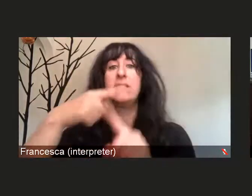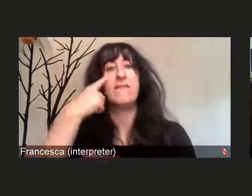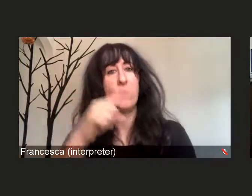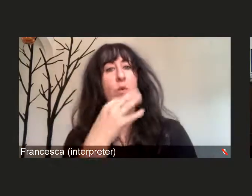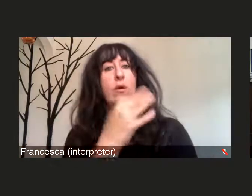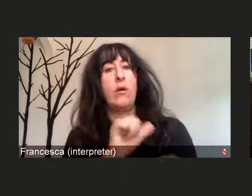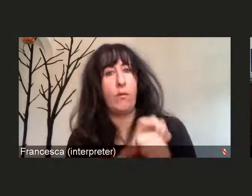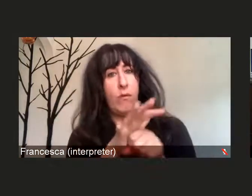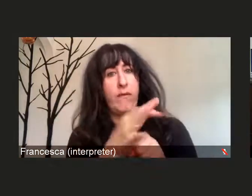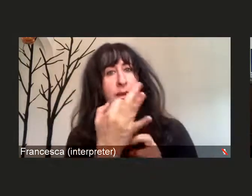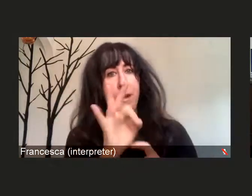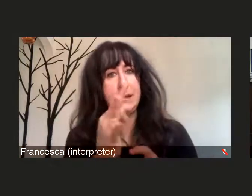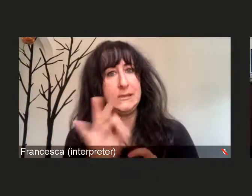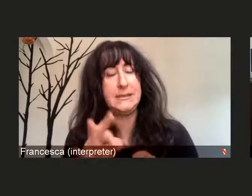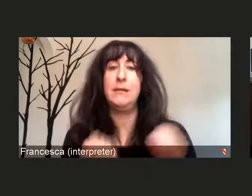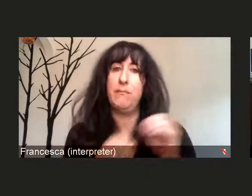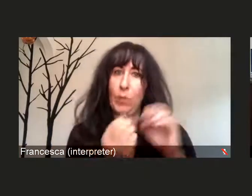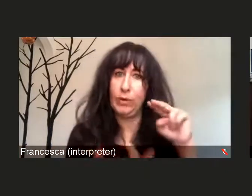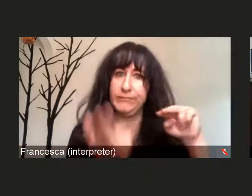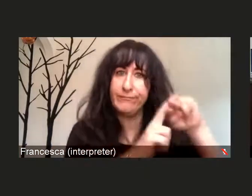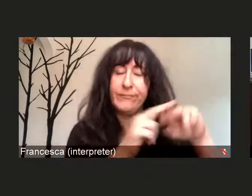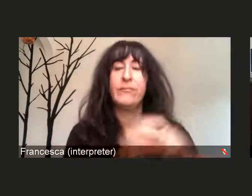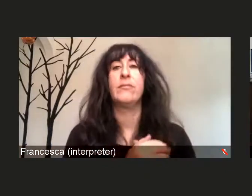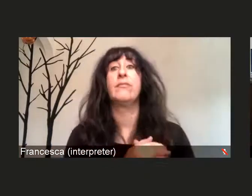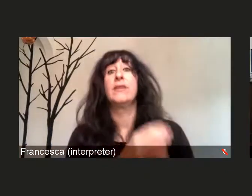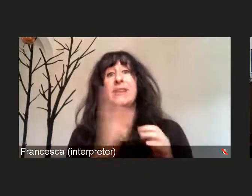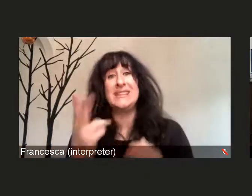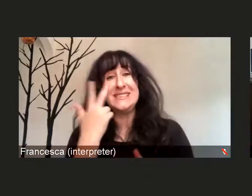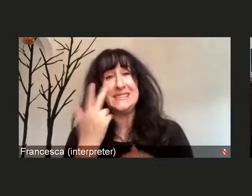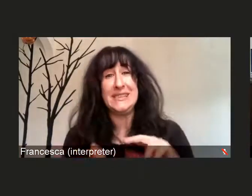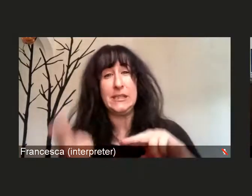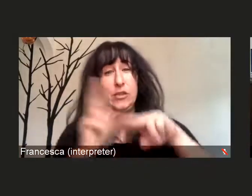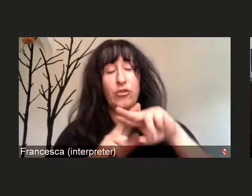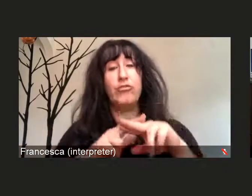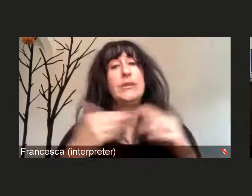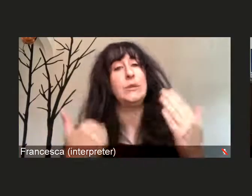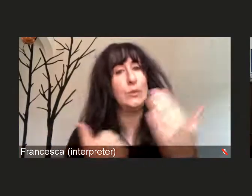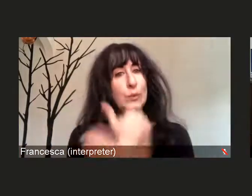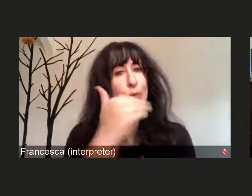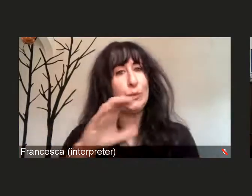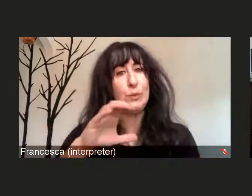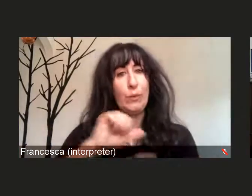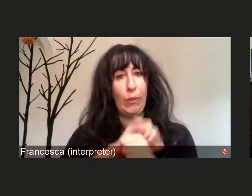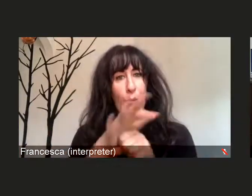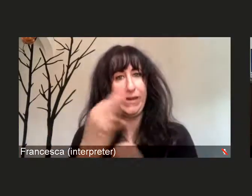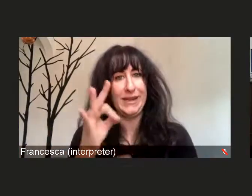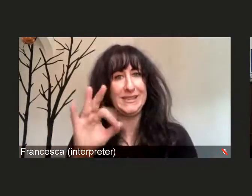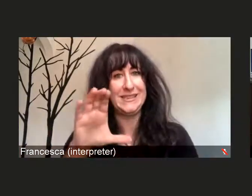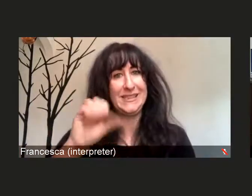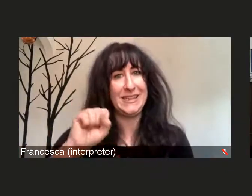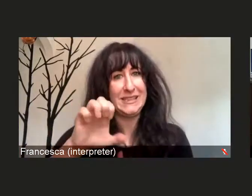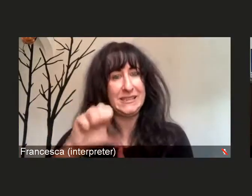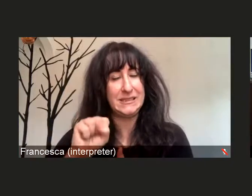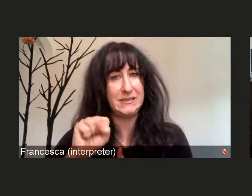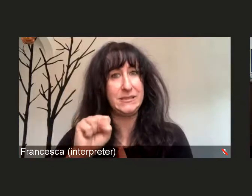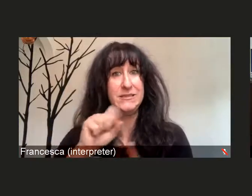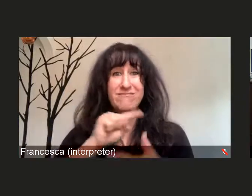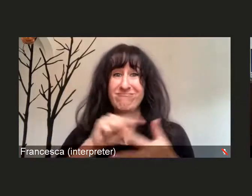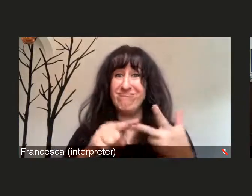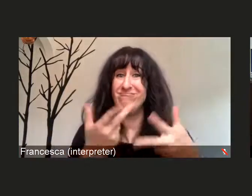we've seen an increase in new COVID-19 cases. With these increasing numbers in our community